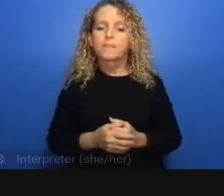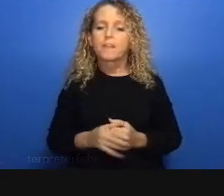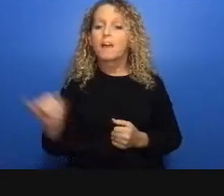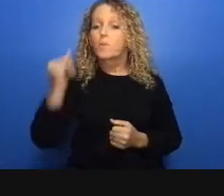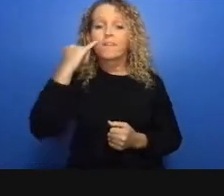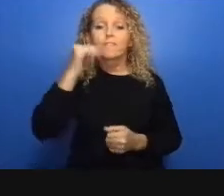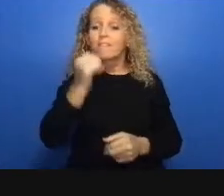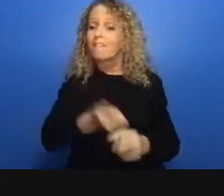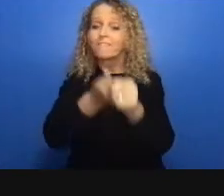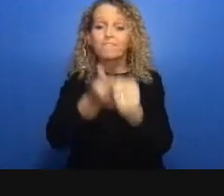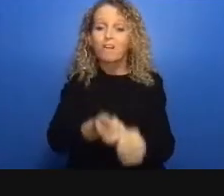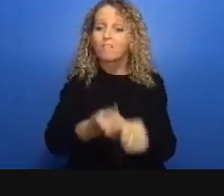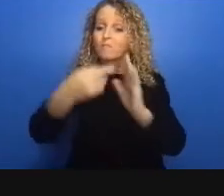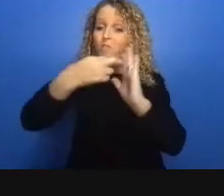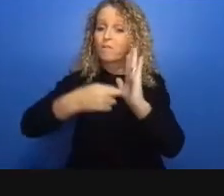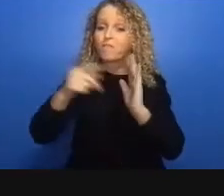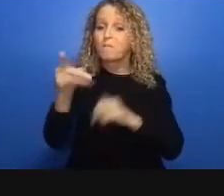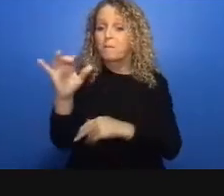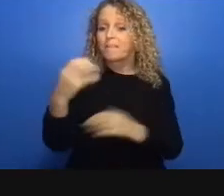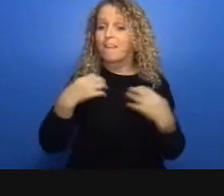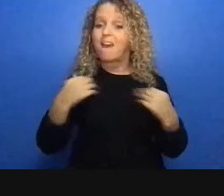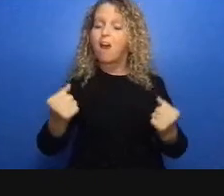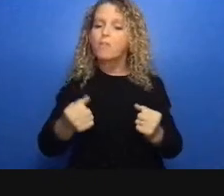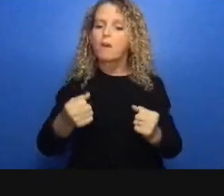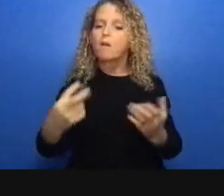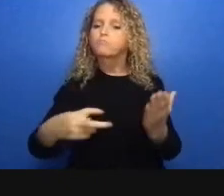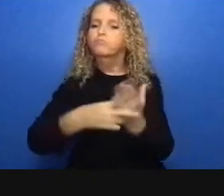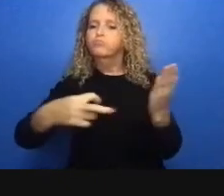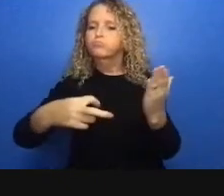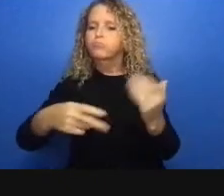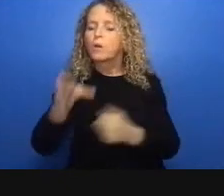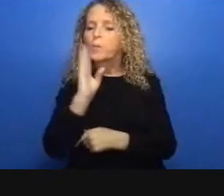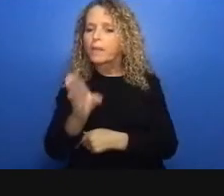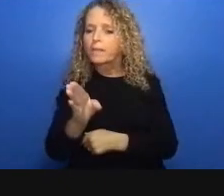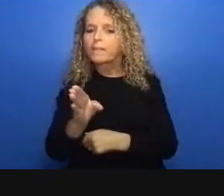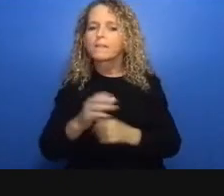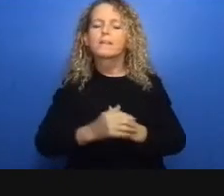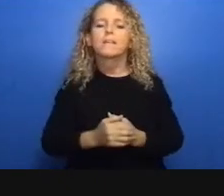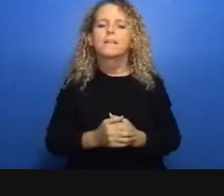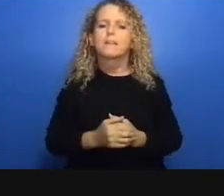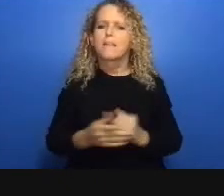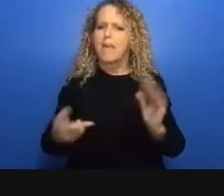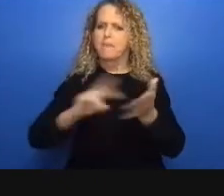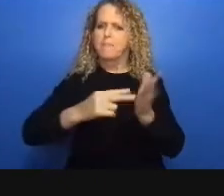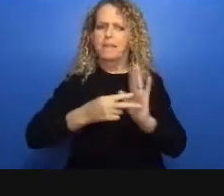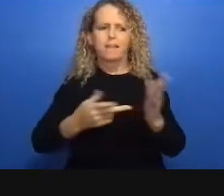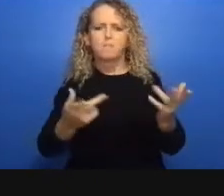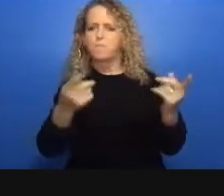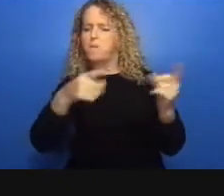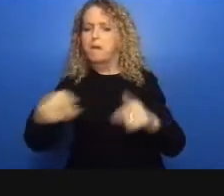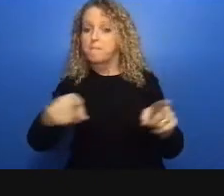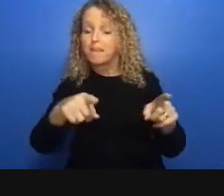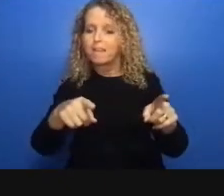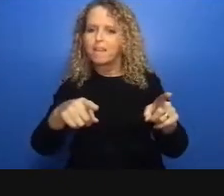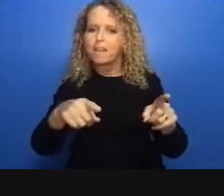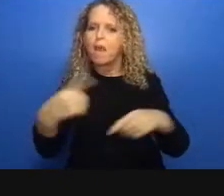Sheila thank you so very much for that presentation that that really does a lot to inform the discussion tonight and we're very very grateful for that